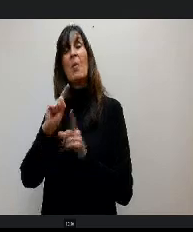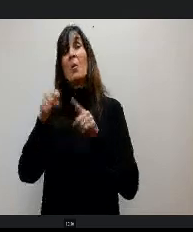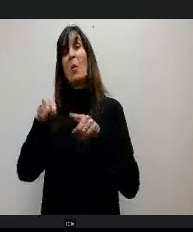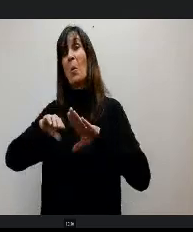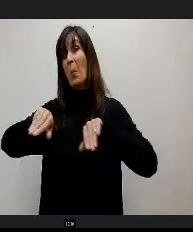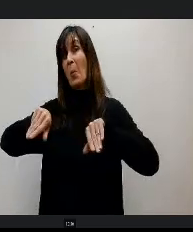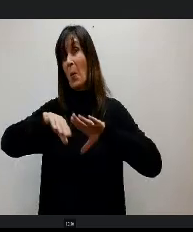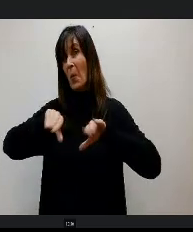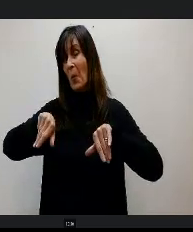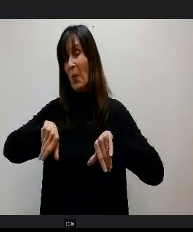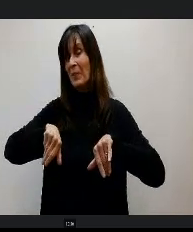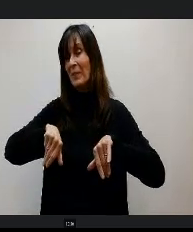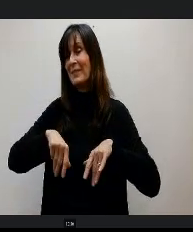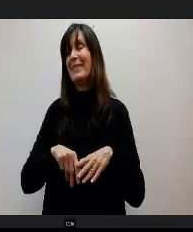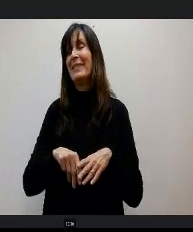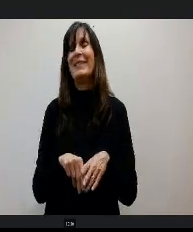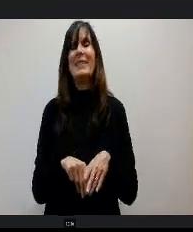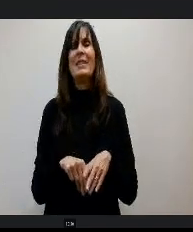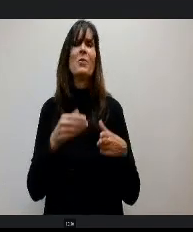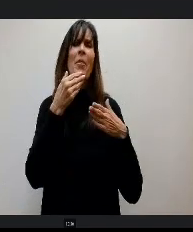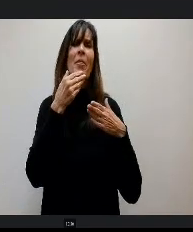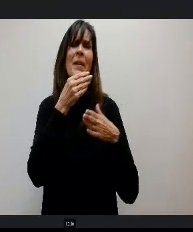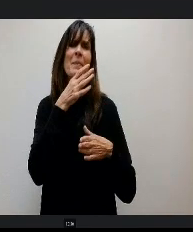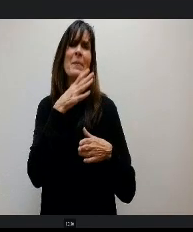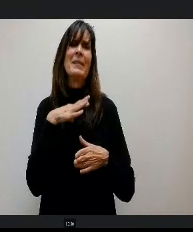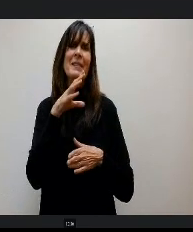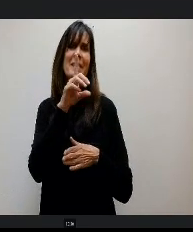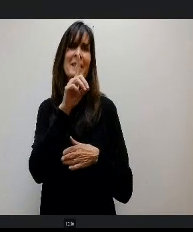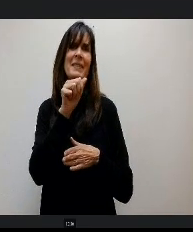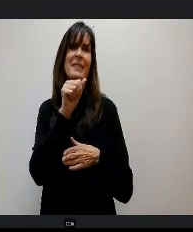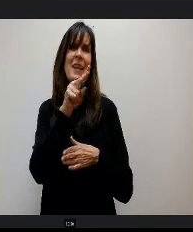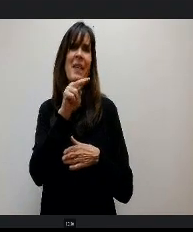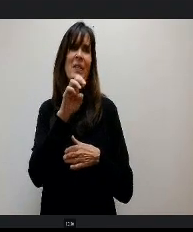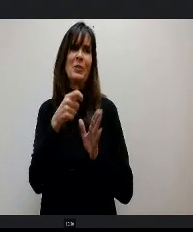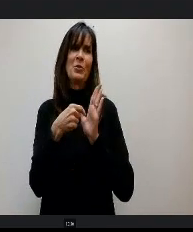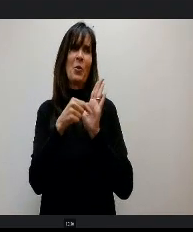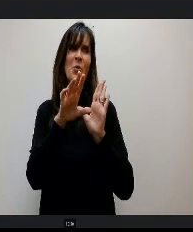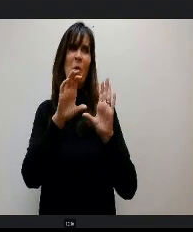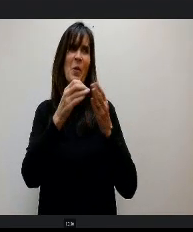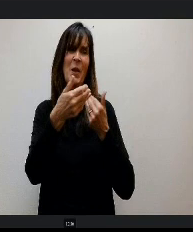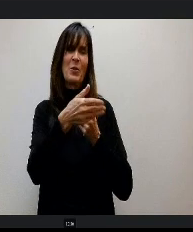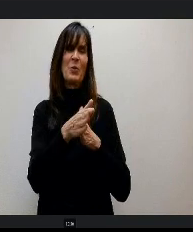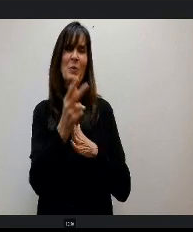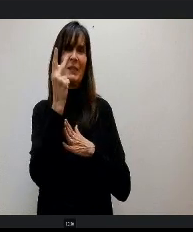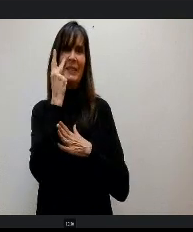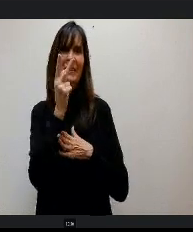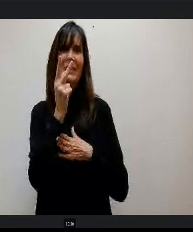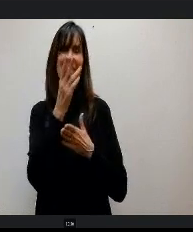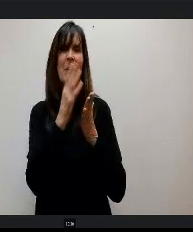a thank you Missus Davis, for showing us around your classroom. You can see some of the beautiful artwork there in the background.